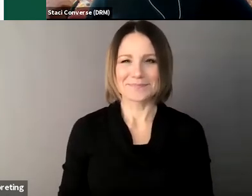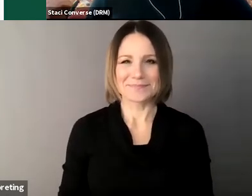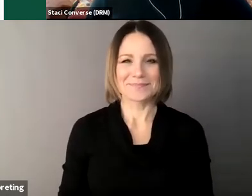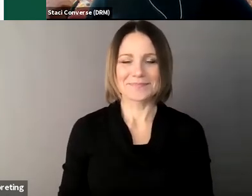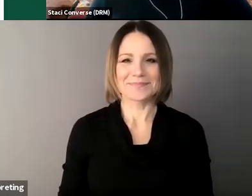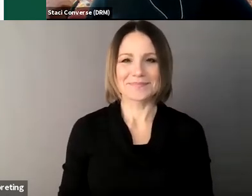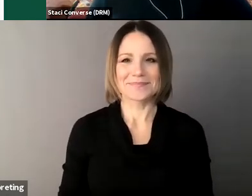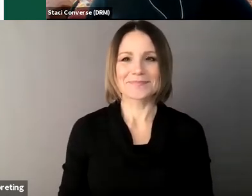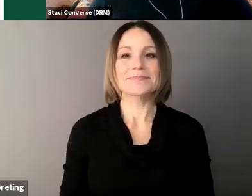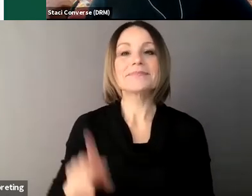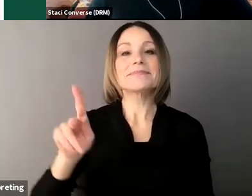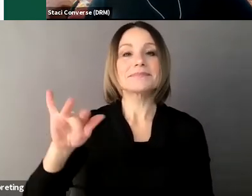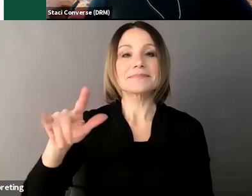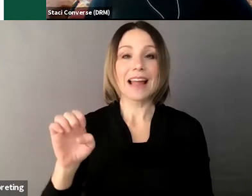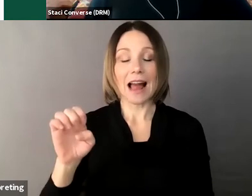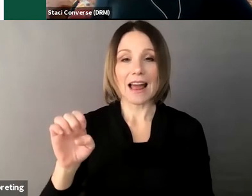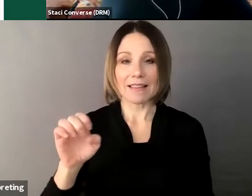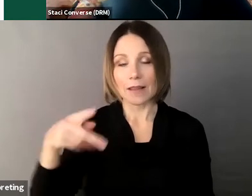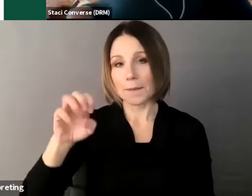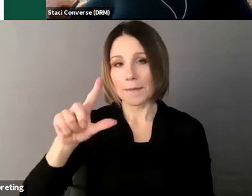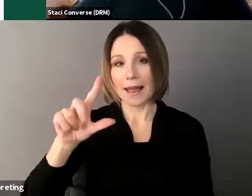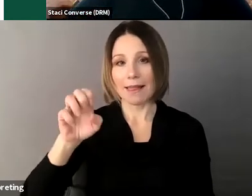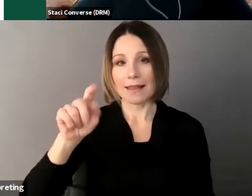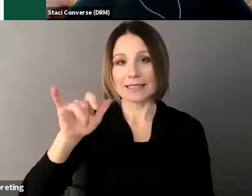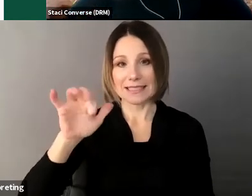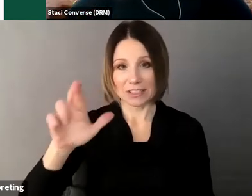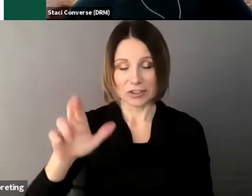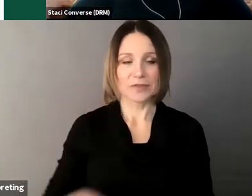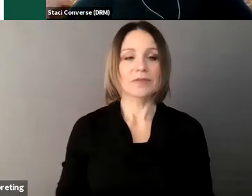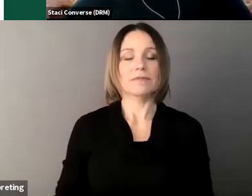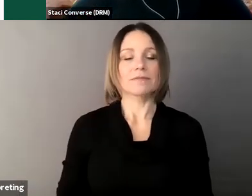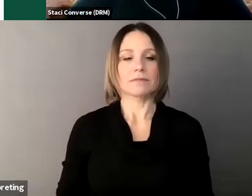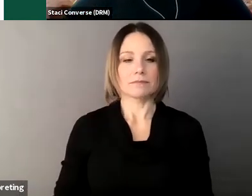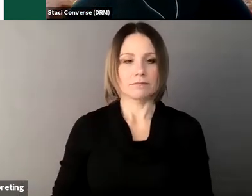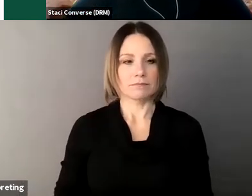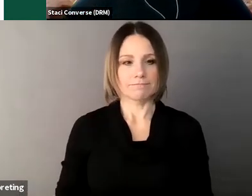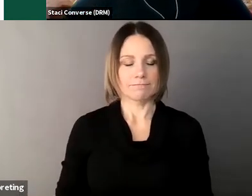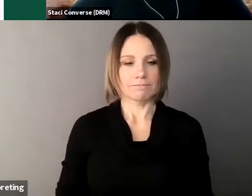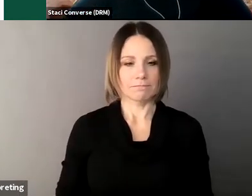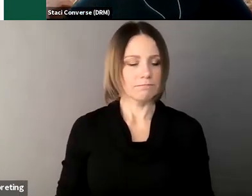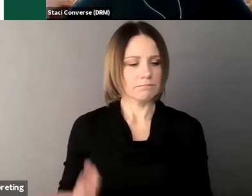okay this is Kile Pelletier what is supportive decision-making